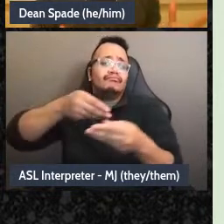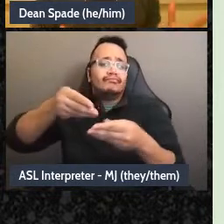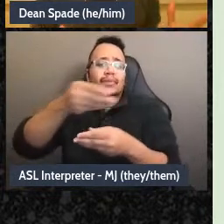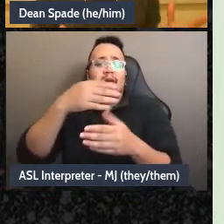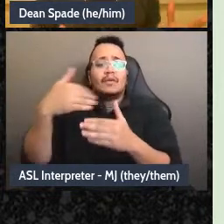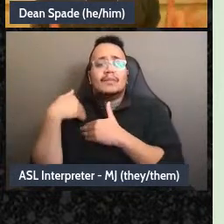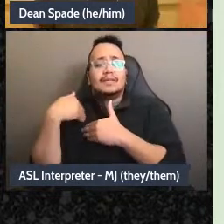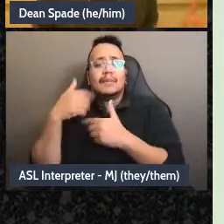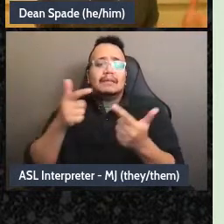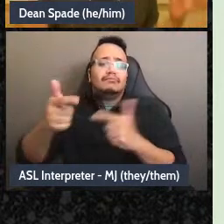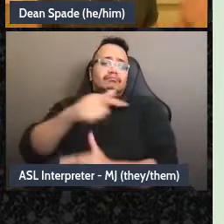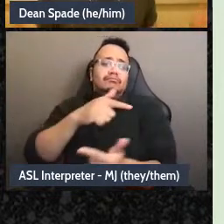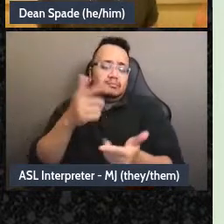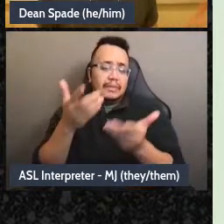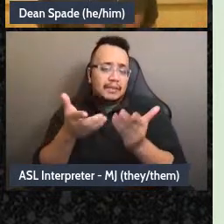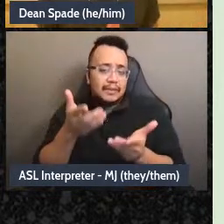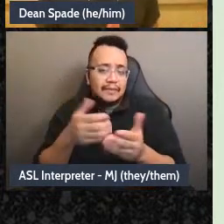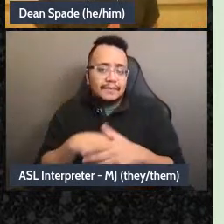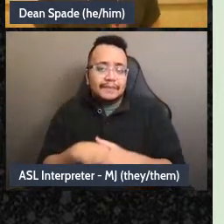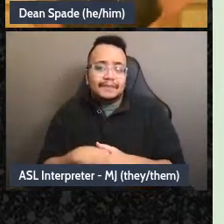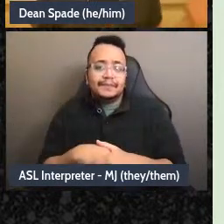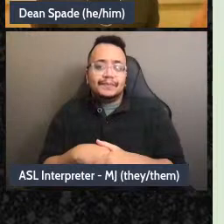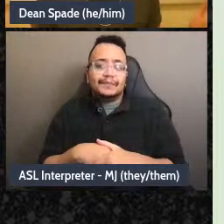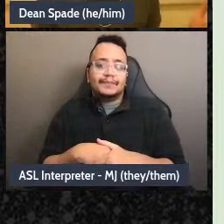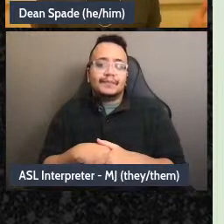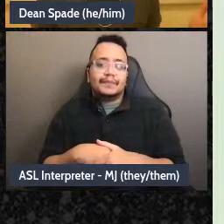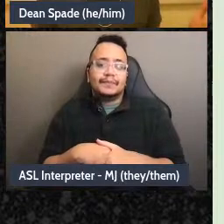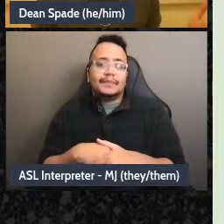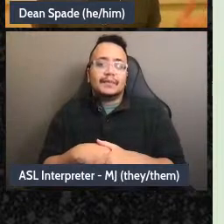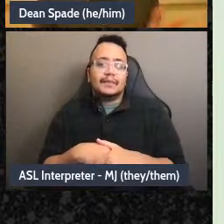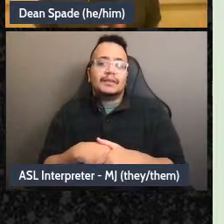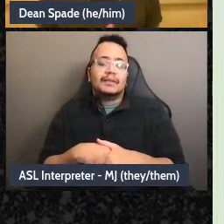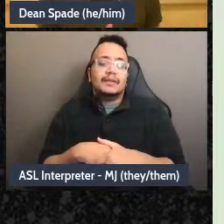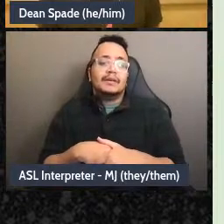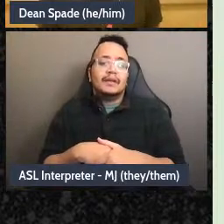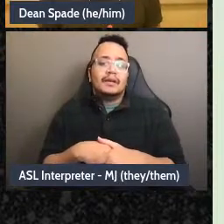it's clear, like of course we sign on to anything that opposes criminalizing laws, or we sign on to,